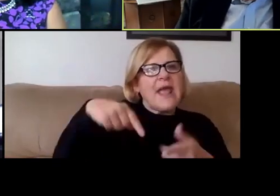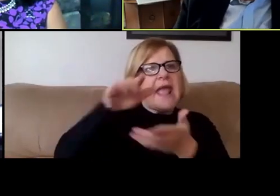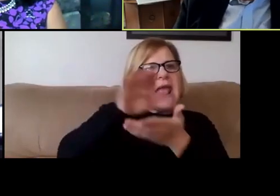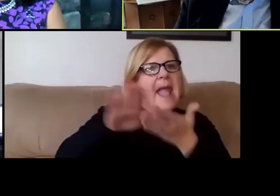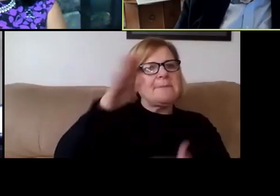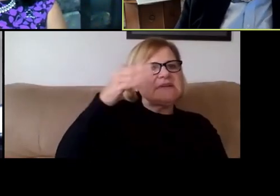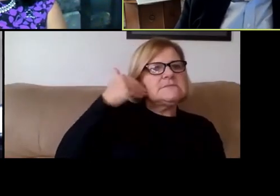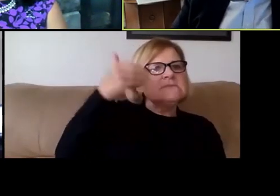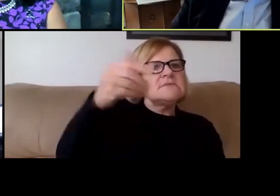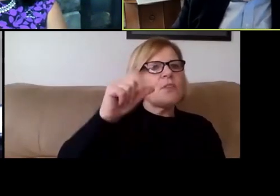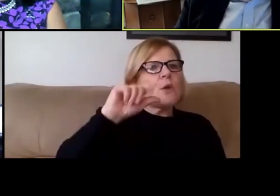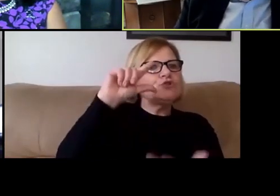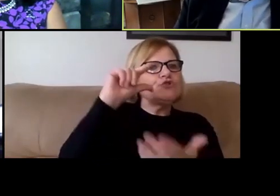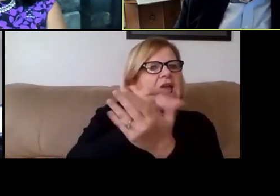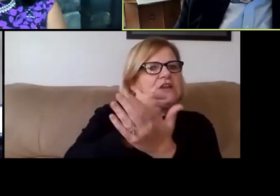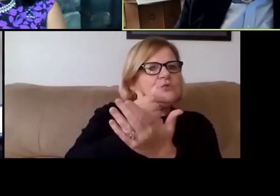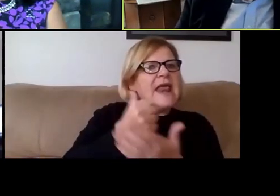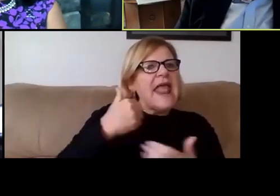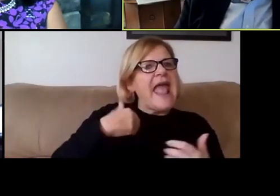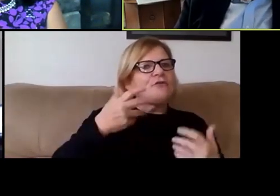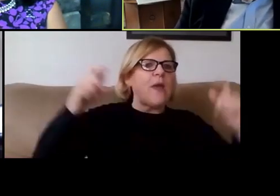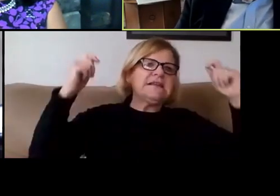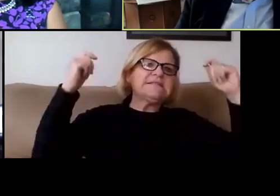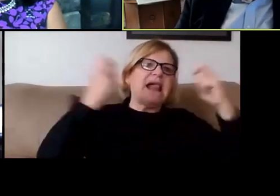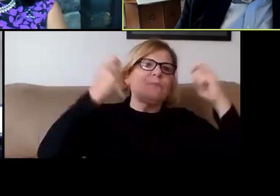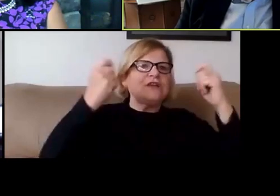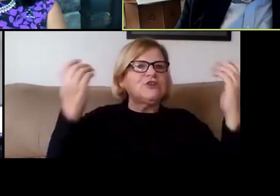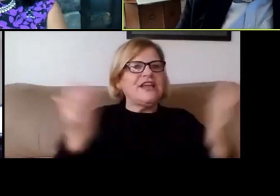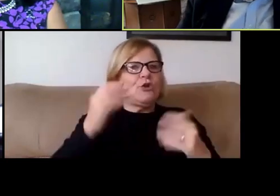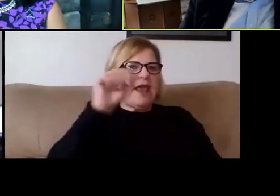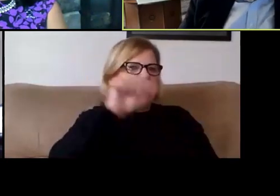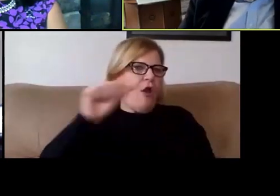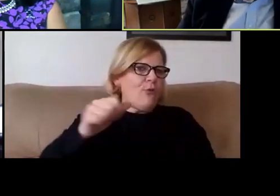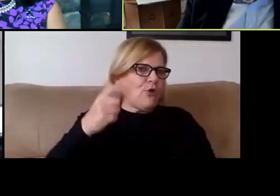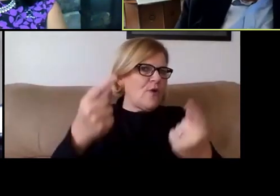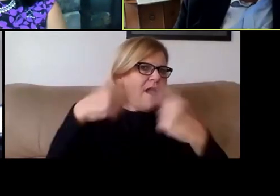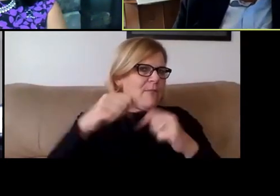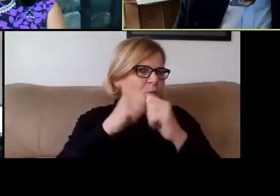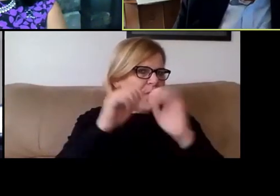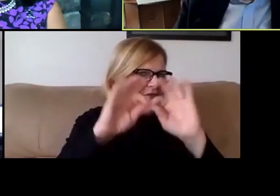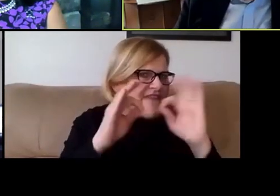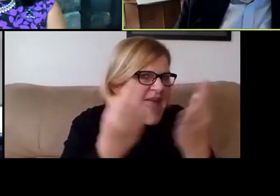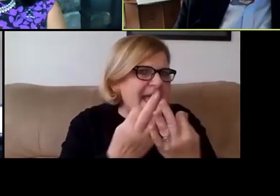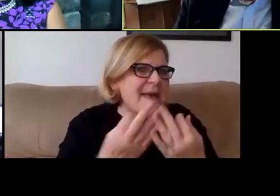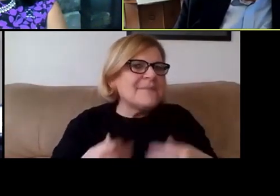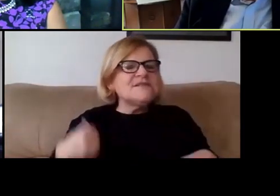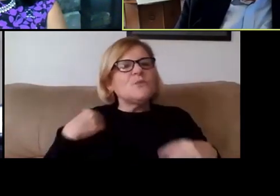those who graduate, and have a great celebration here at Ann Arbor when you can come back with your families and we can do so safely.